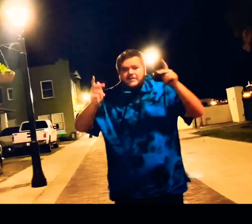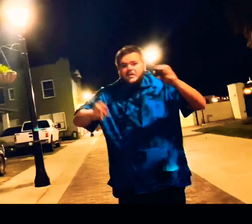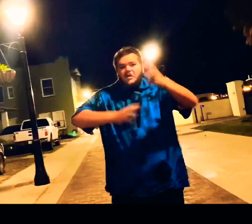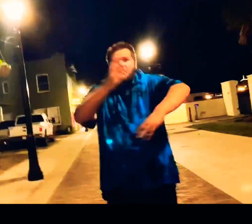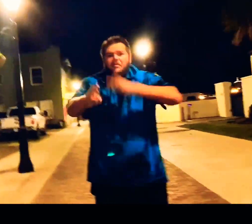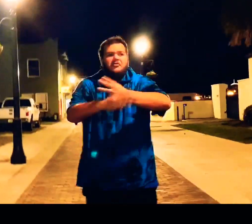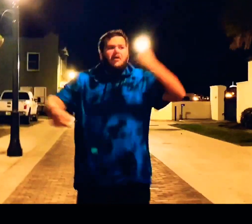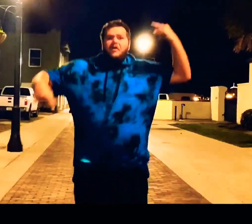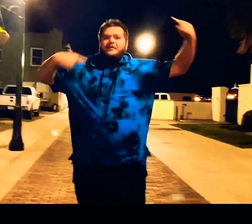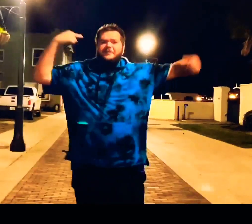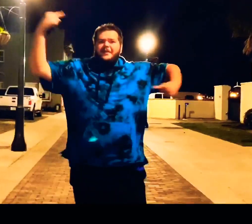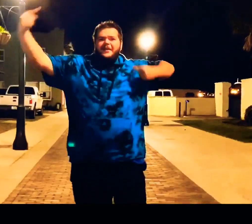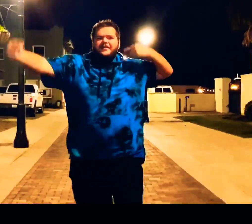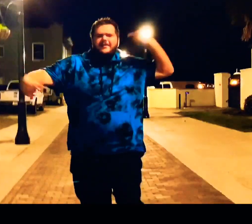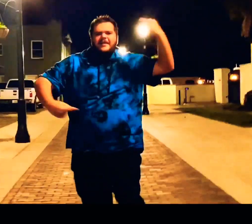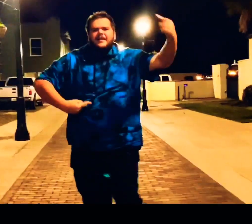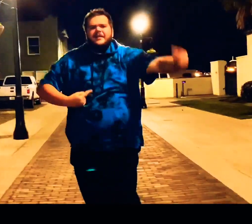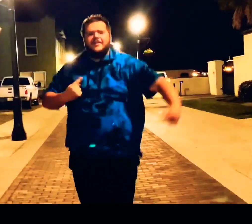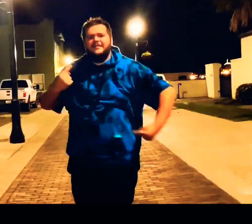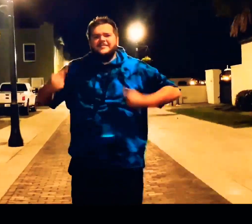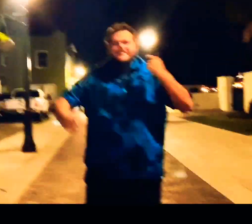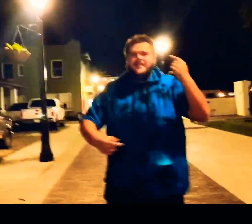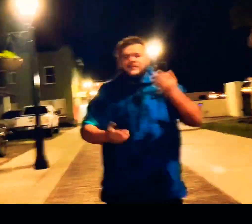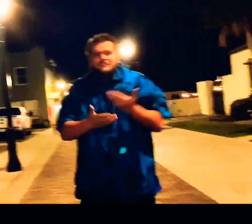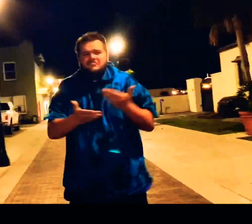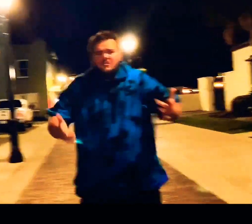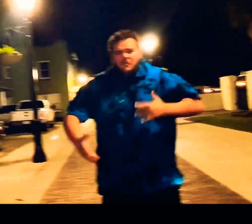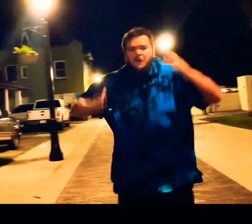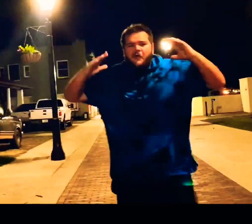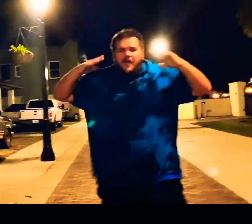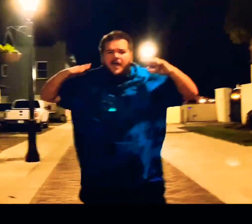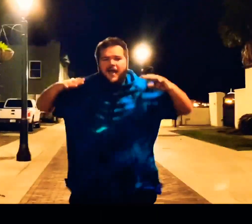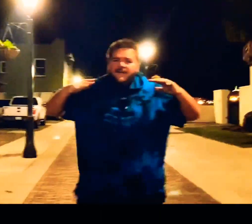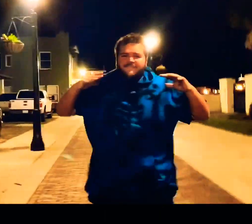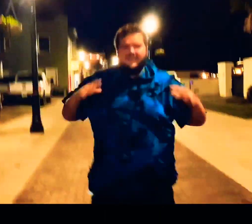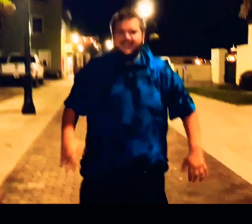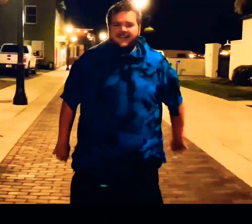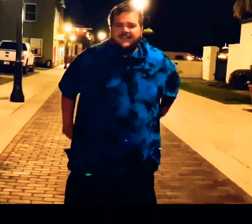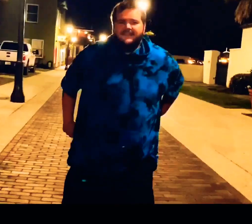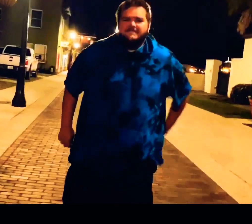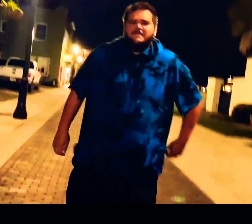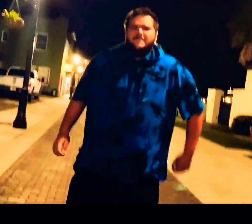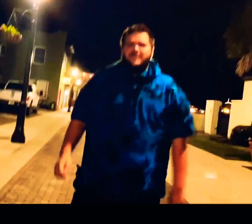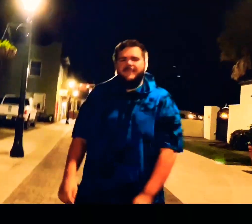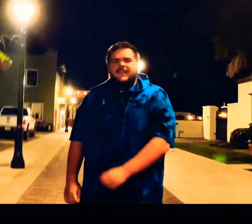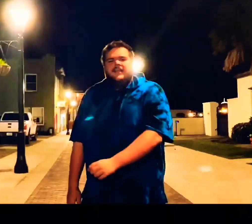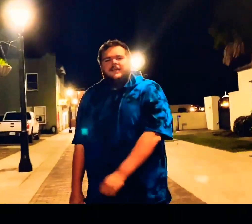panic on the brain world has gone insane things are starting to get heavy